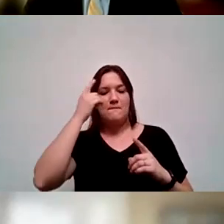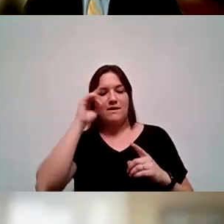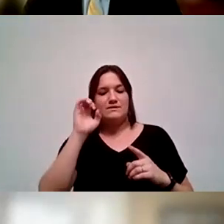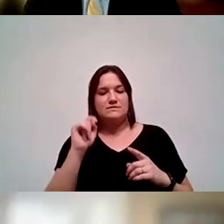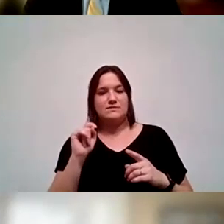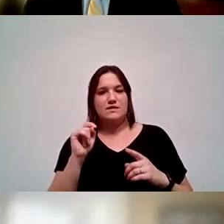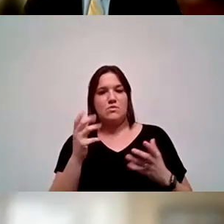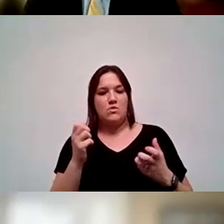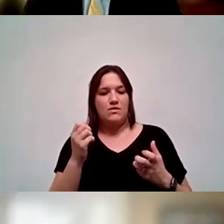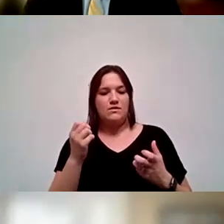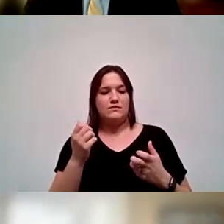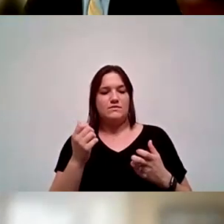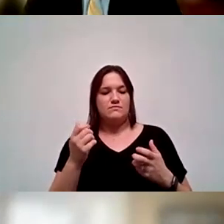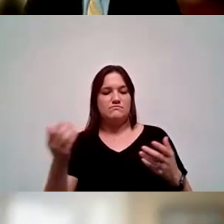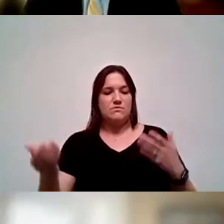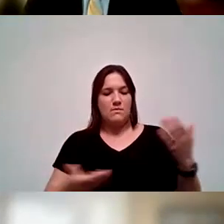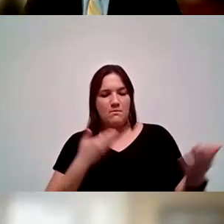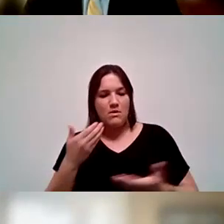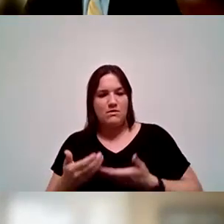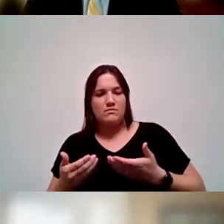a belongingness and engagement and a welcomeness.